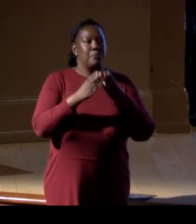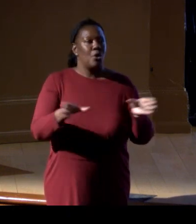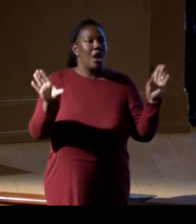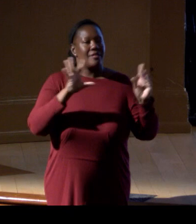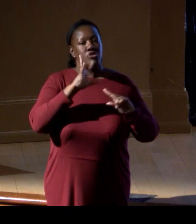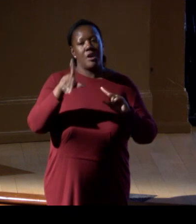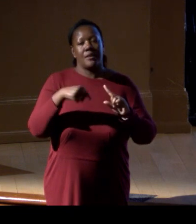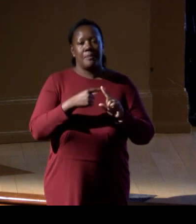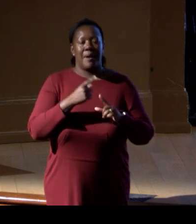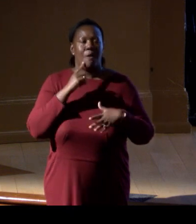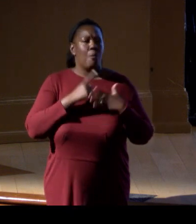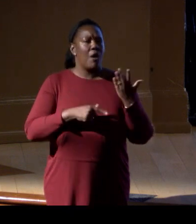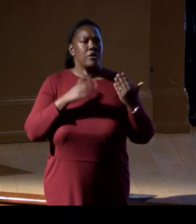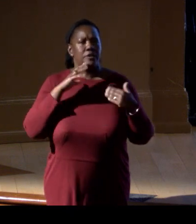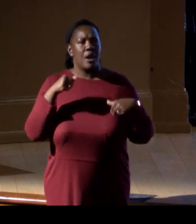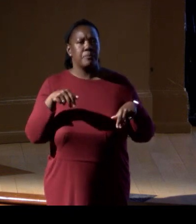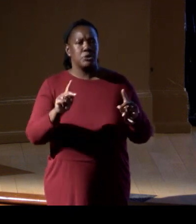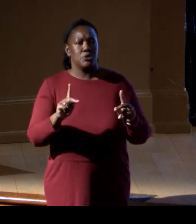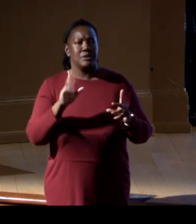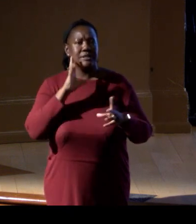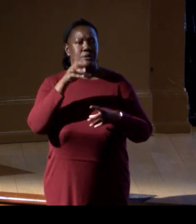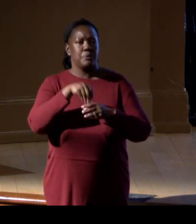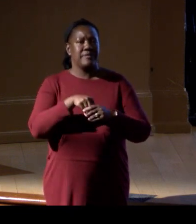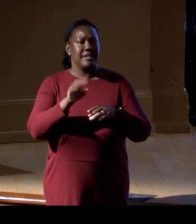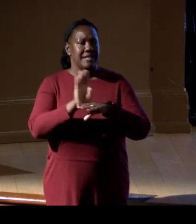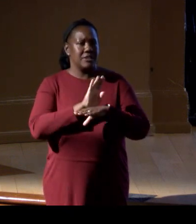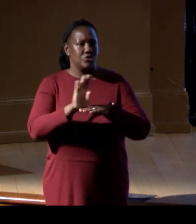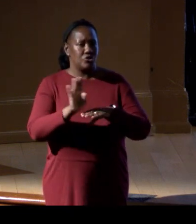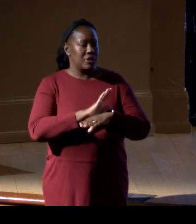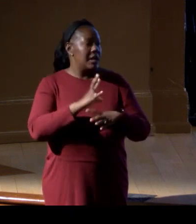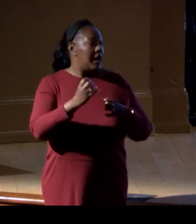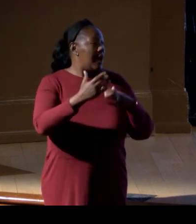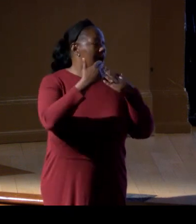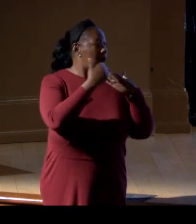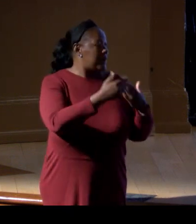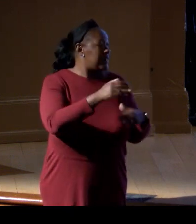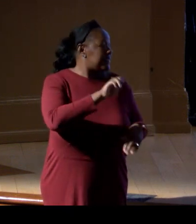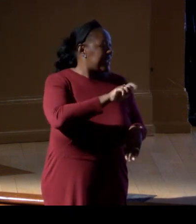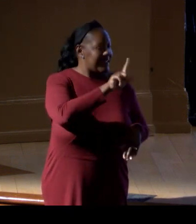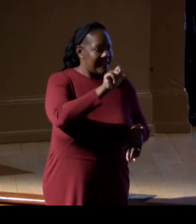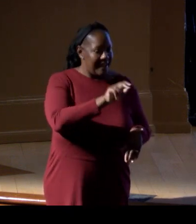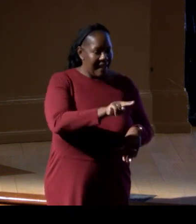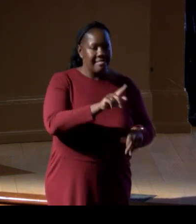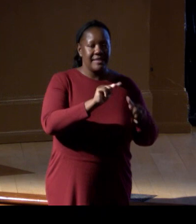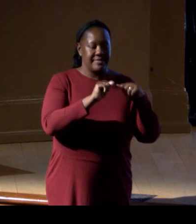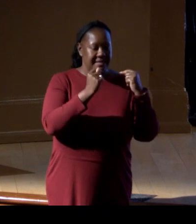what are the opportunities with industry. And I just wanna thank Ellen, the team at the Smithsonian,